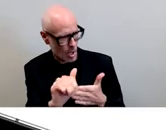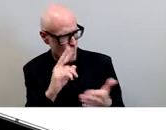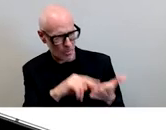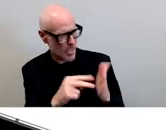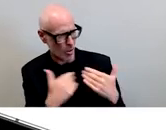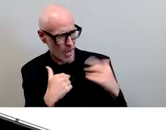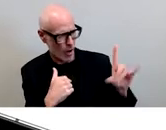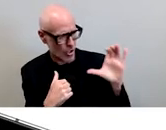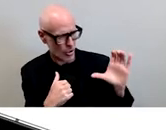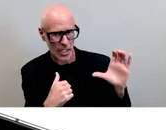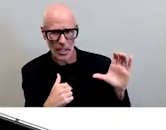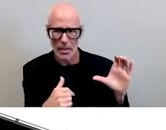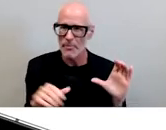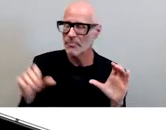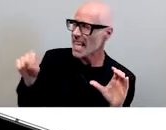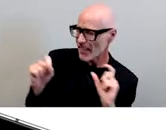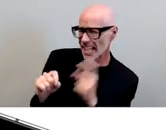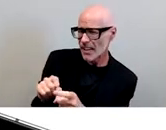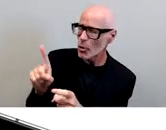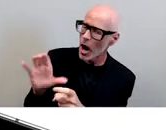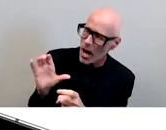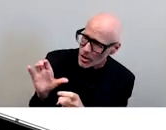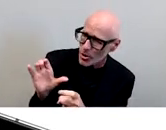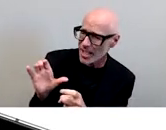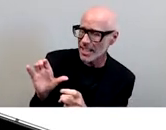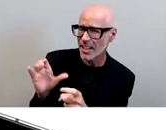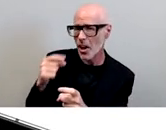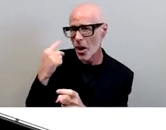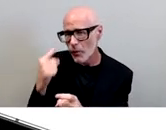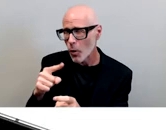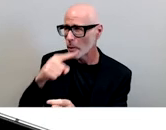she was like yeah if i give you a hundred dollars for you know black history month then you know for